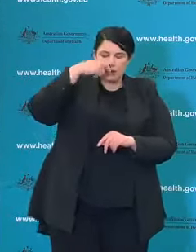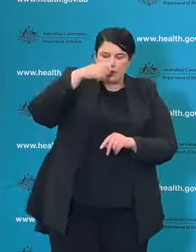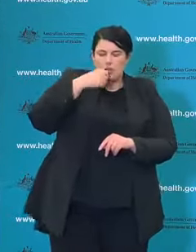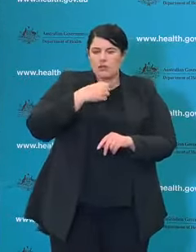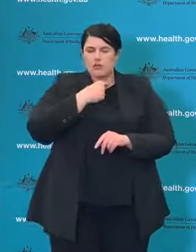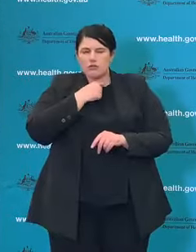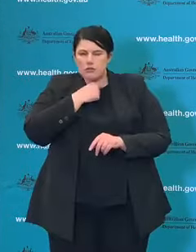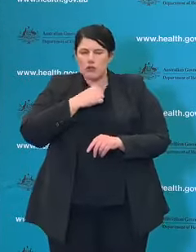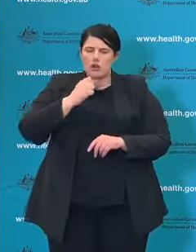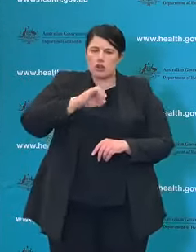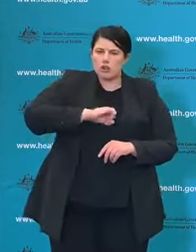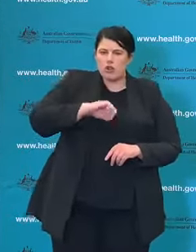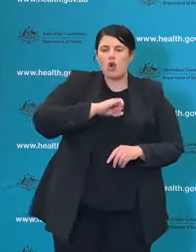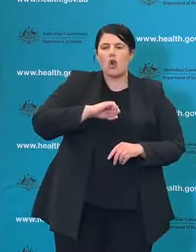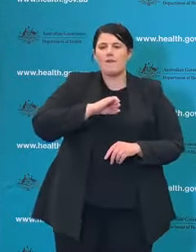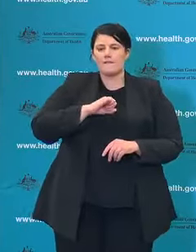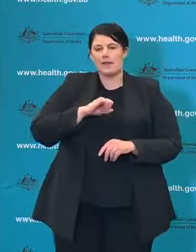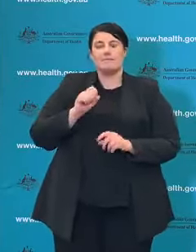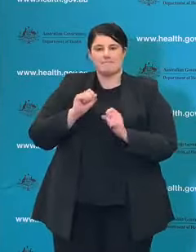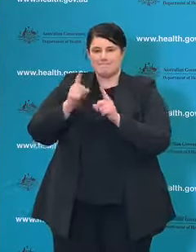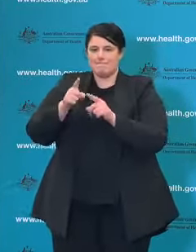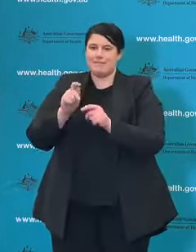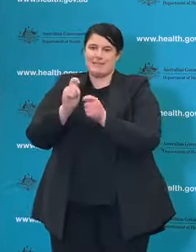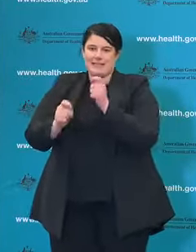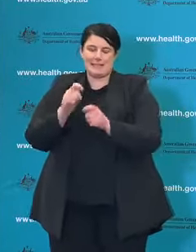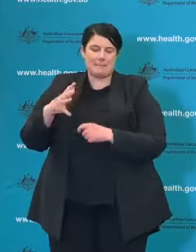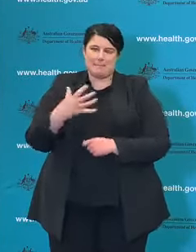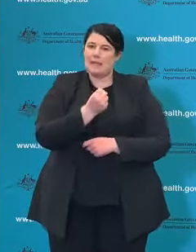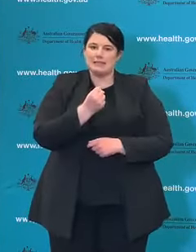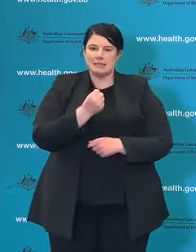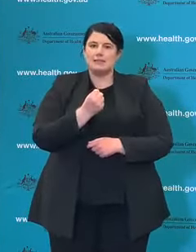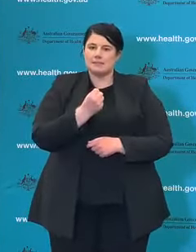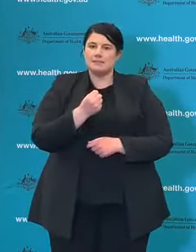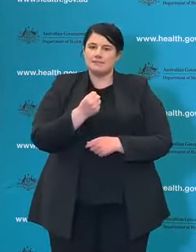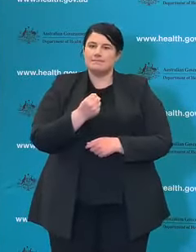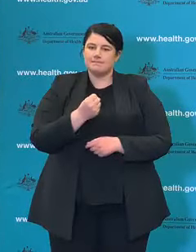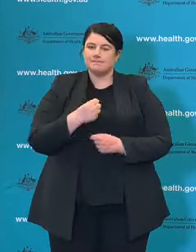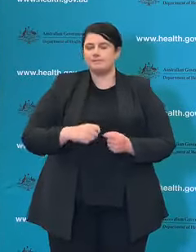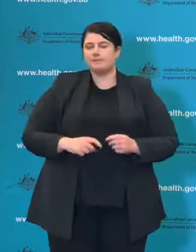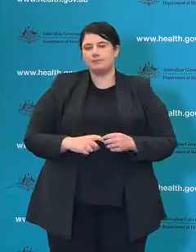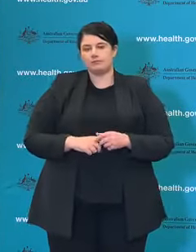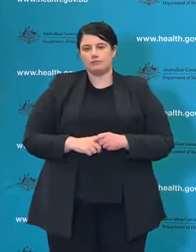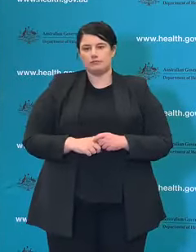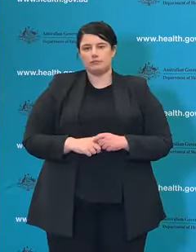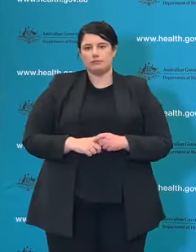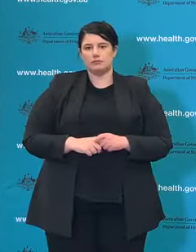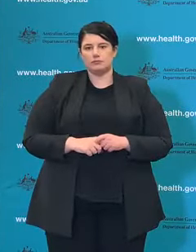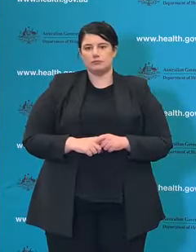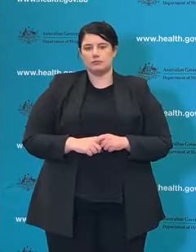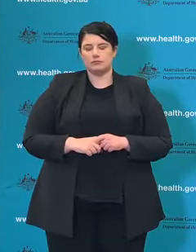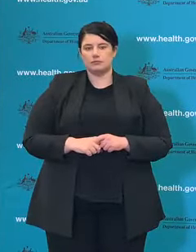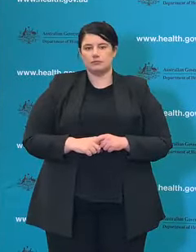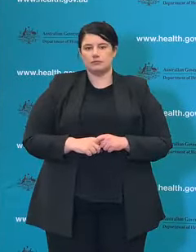symptoms, cough, cold, sore throat. All those things have to be in place and to be honest I think in this